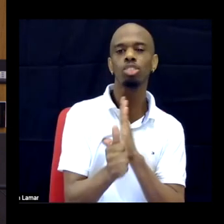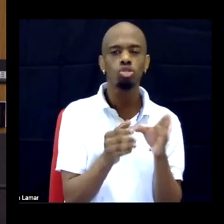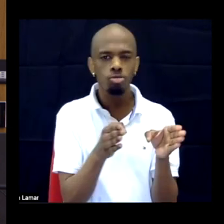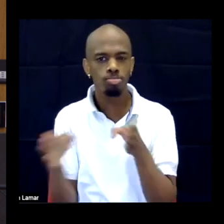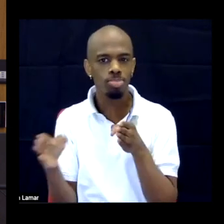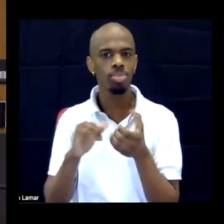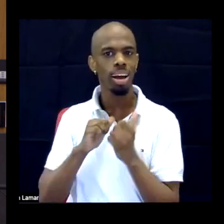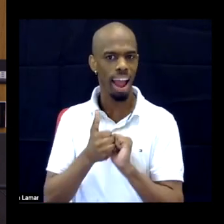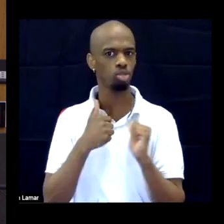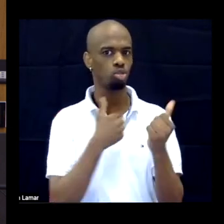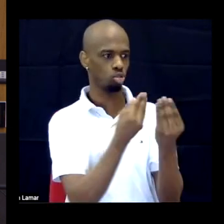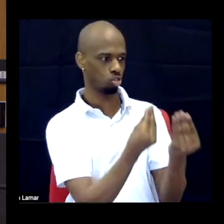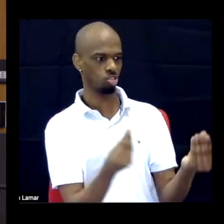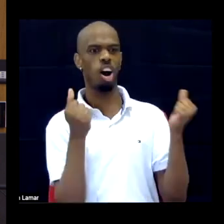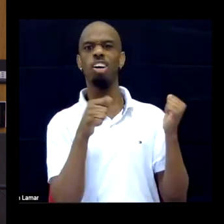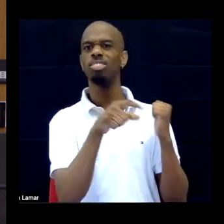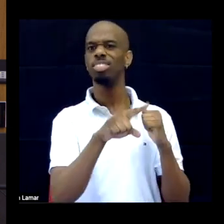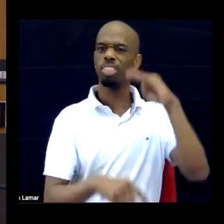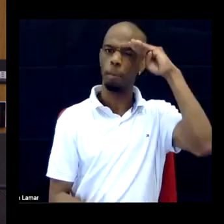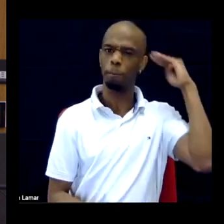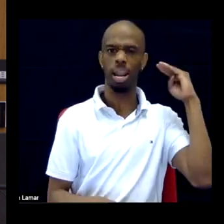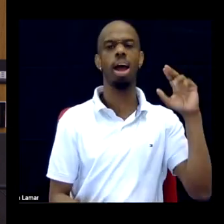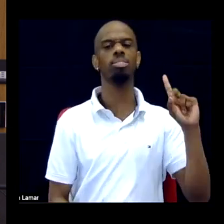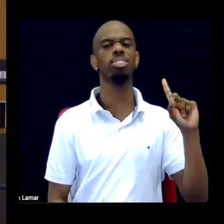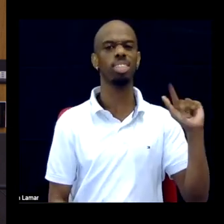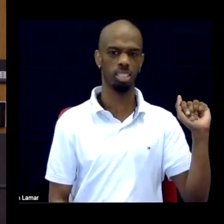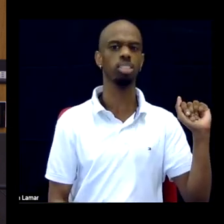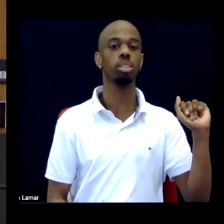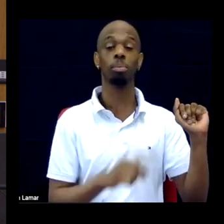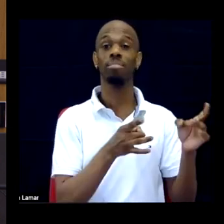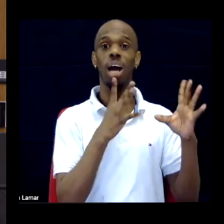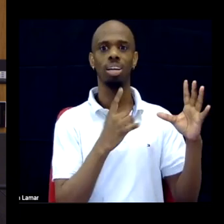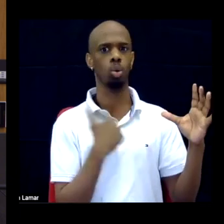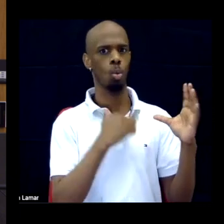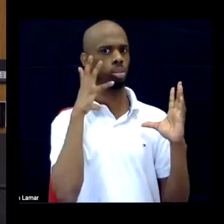I chose to include this contemporary example because when the news broke that Blake survived